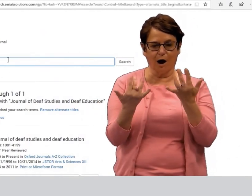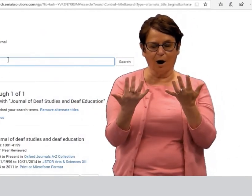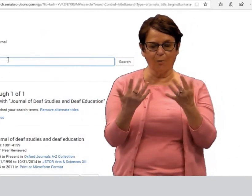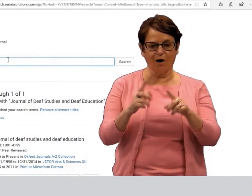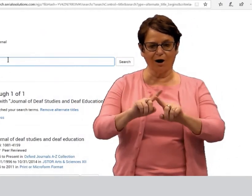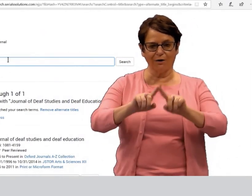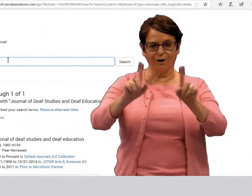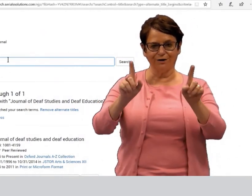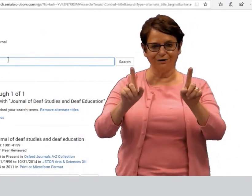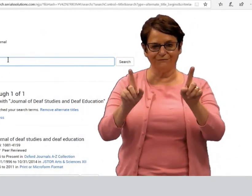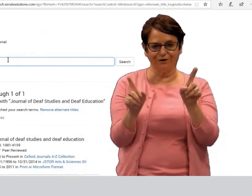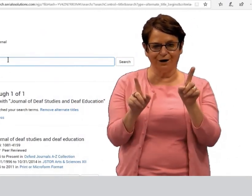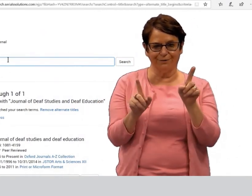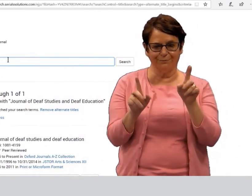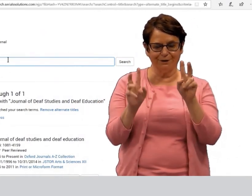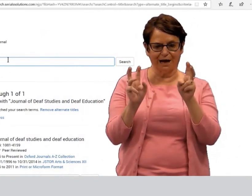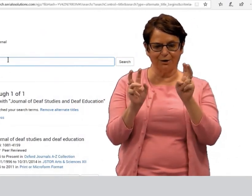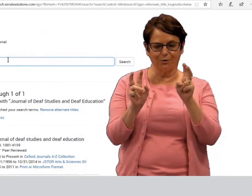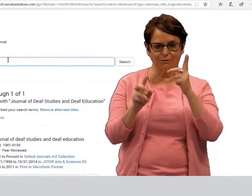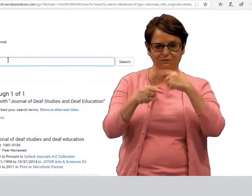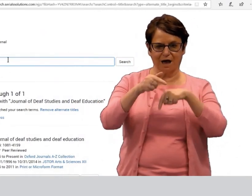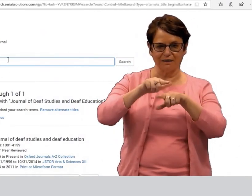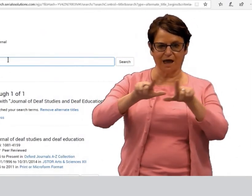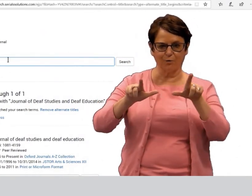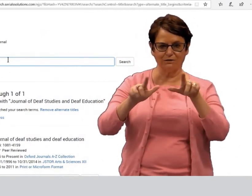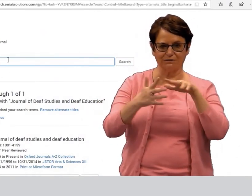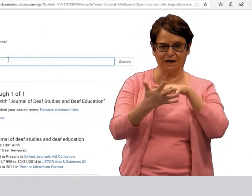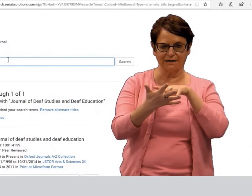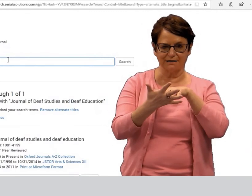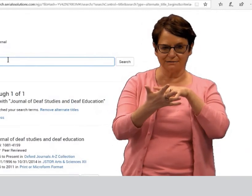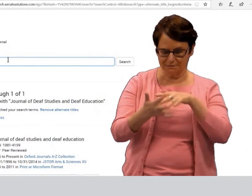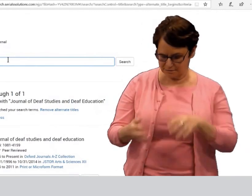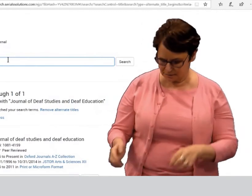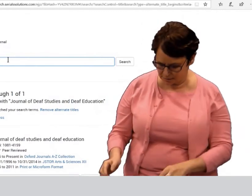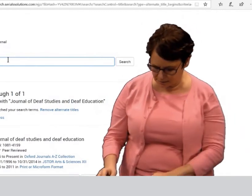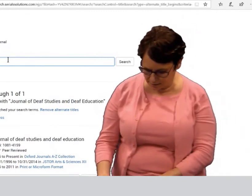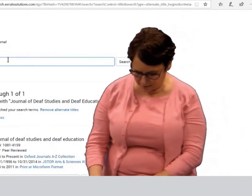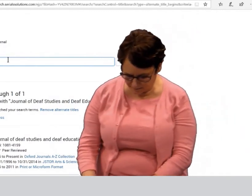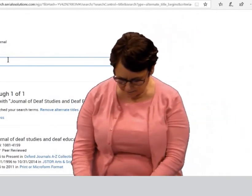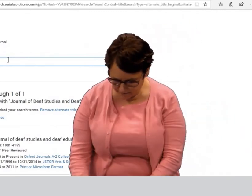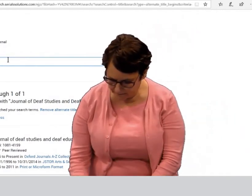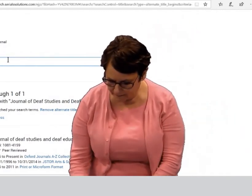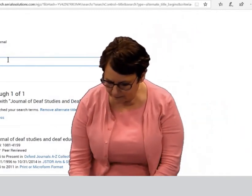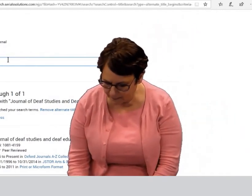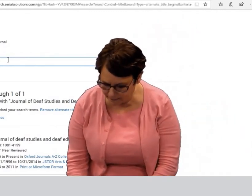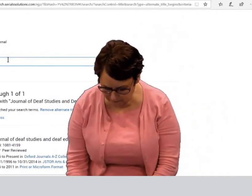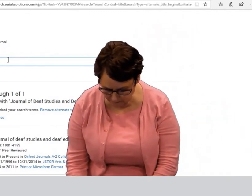I'm going back, now, to the Journal Finder page, and I want to find a different journal title--